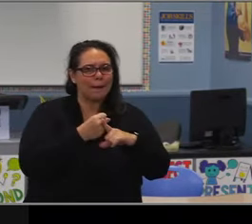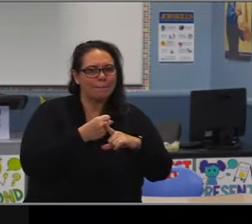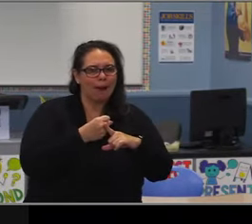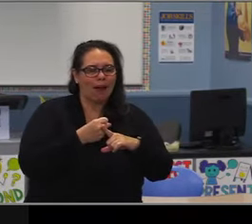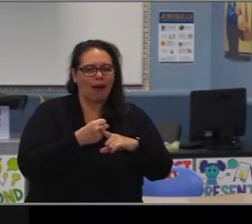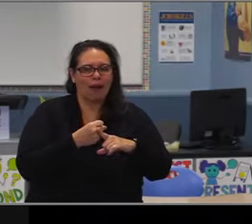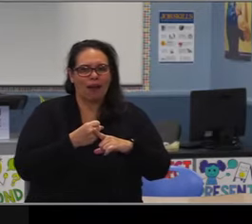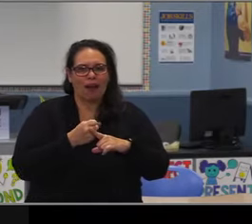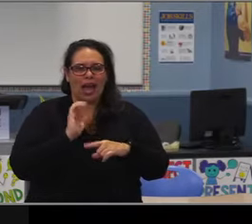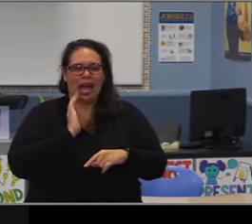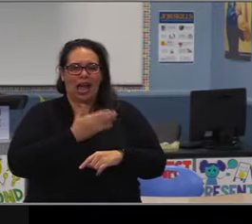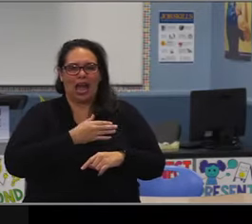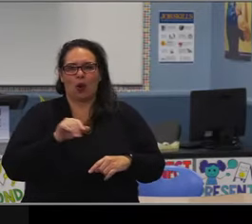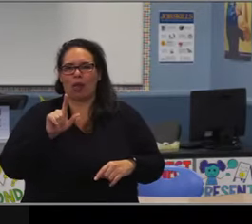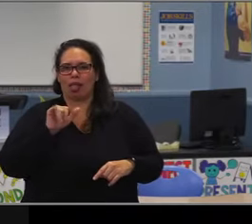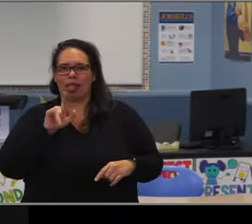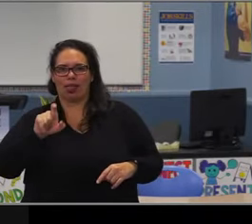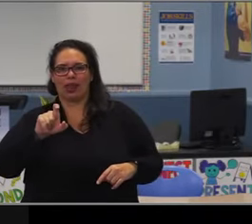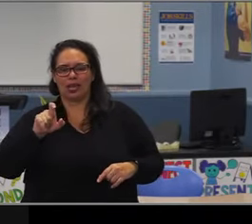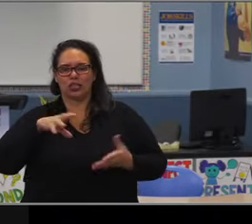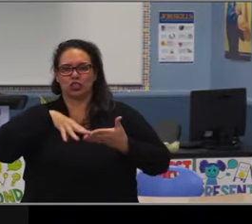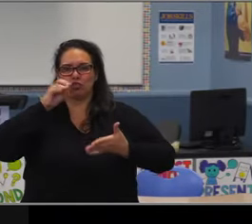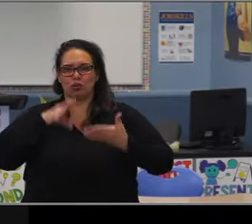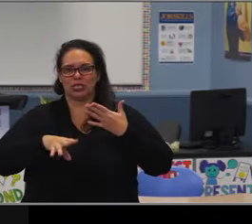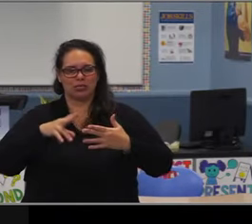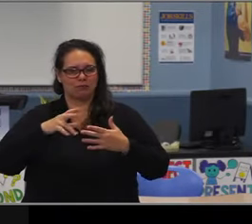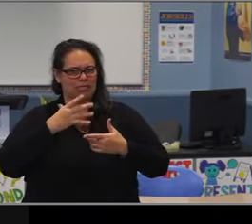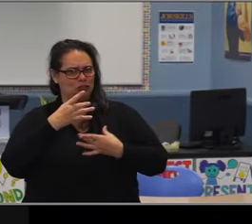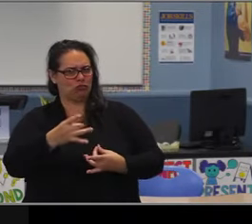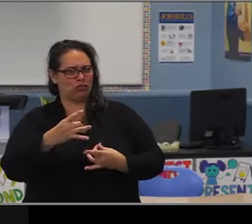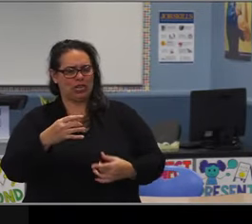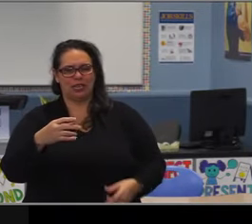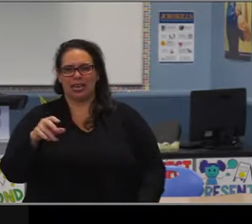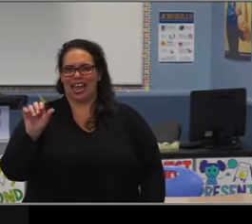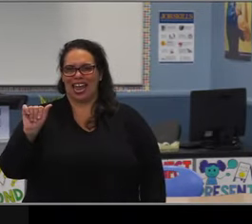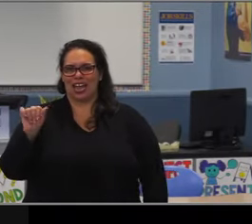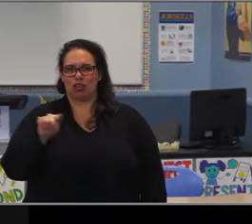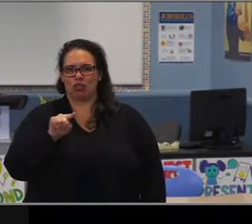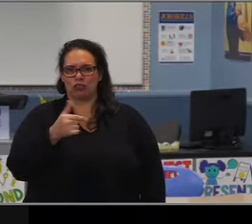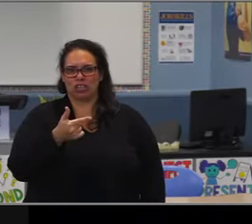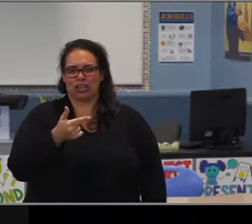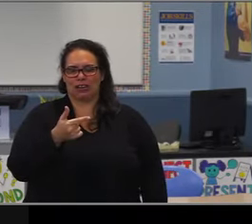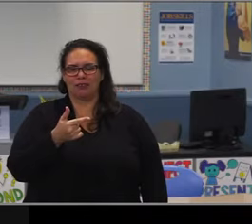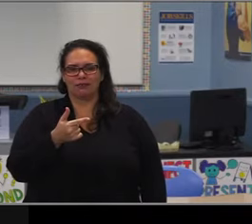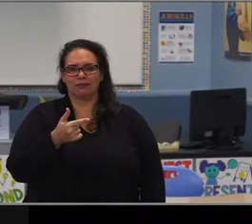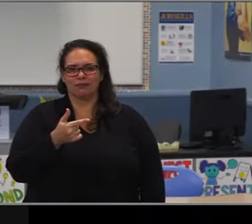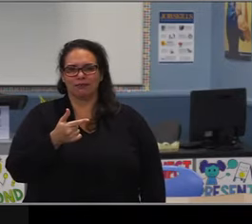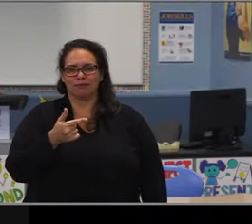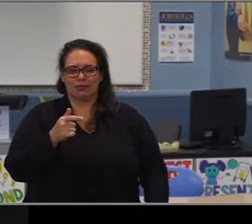by the time they get to 11th grade and thinking that the PSAT has an impact on them. You also remember that's the 50th percentile